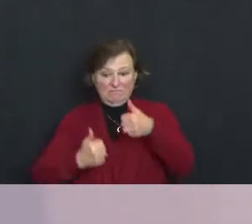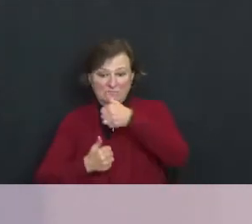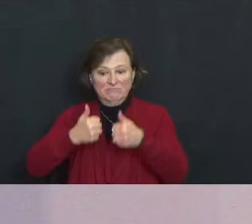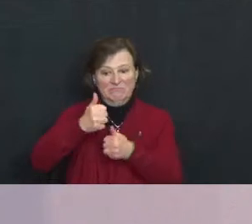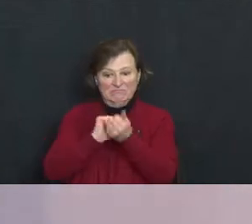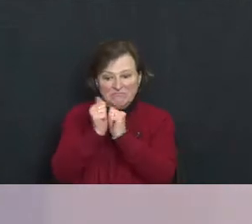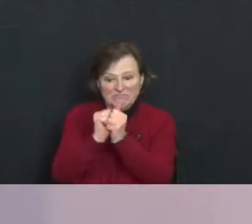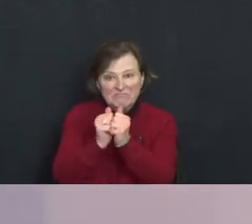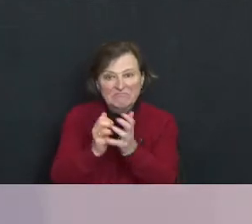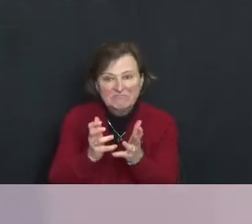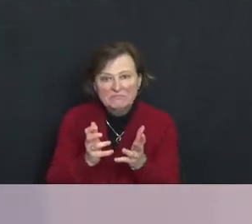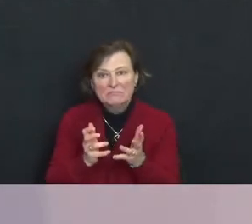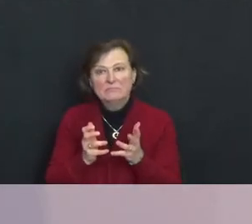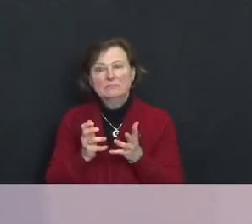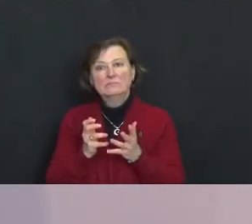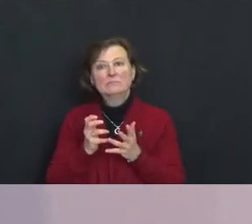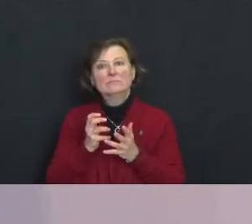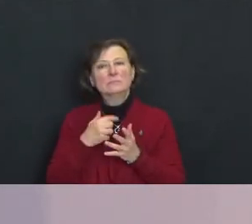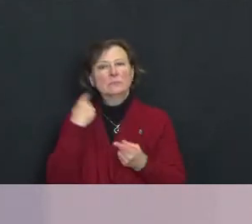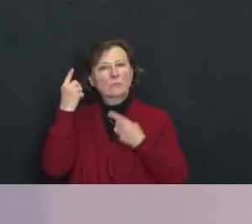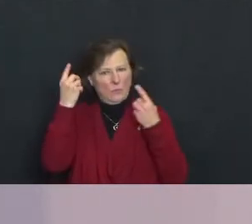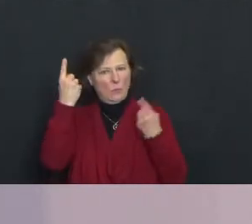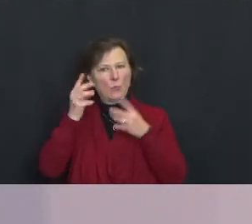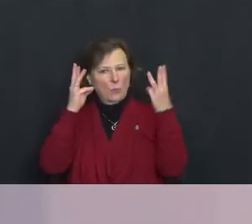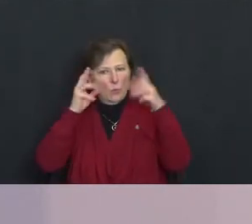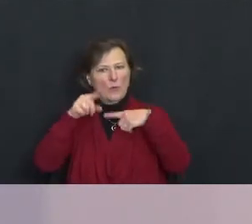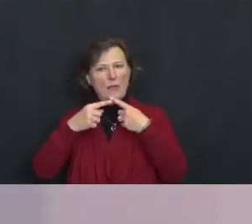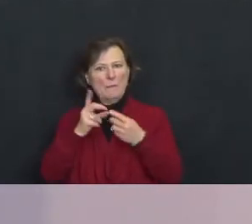I’m worried about our democracy in this coming week.